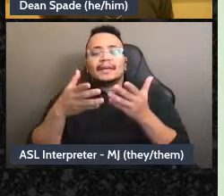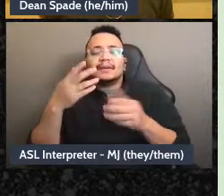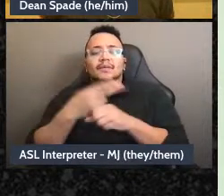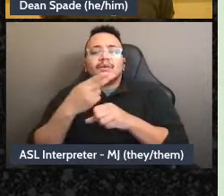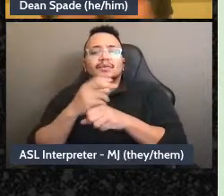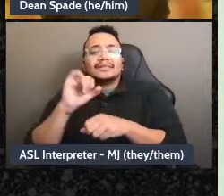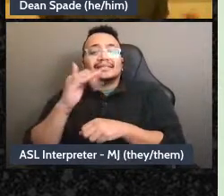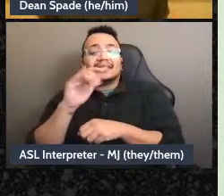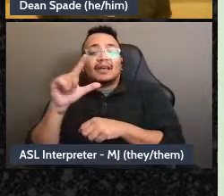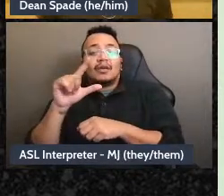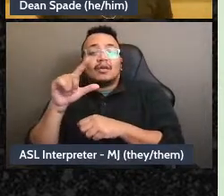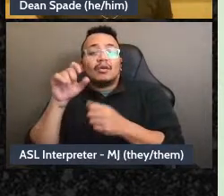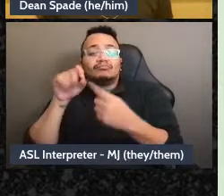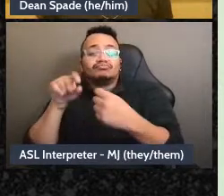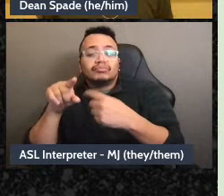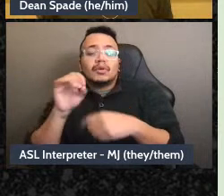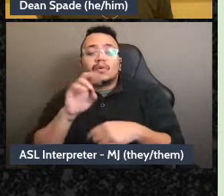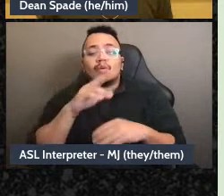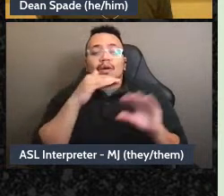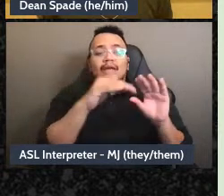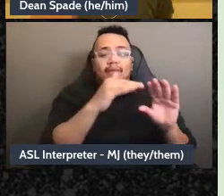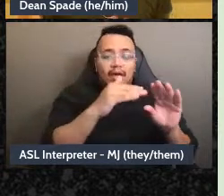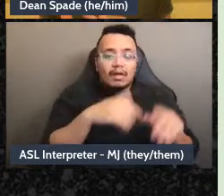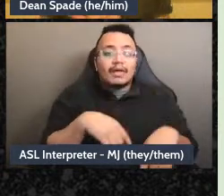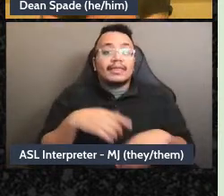and then everybody has to approve it at the monthly meeting. I mean, obviously